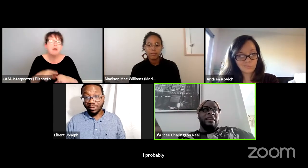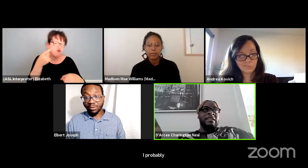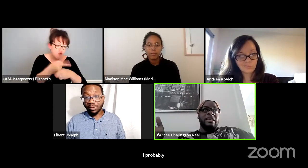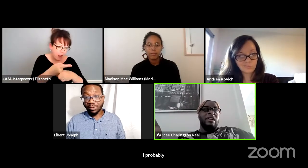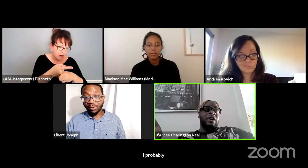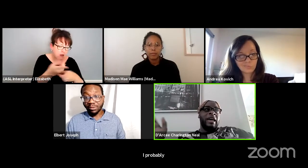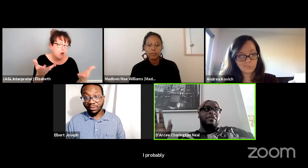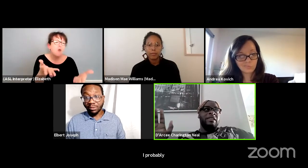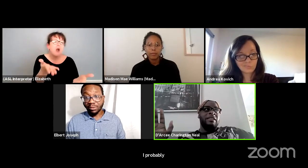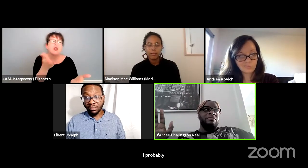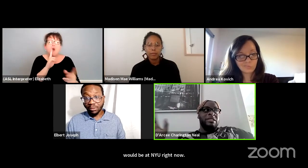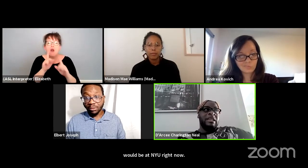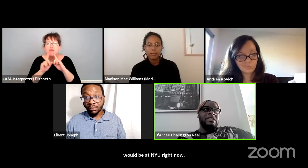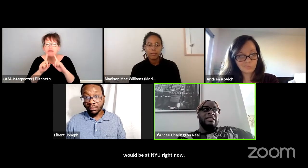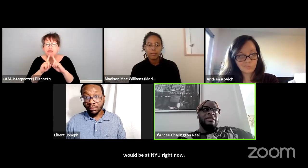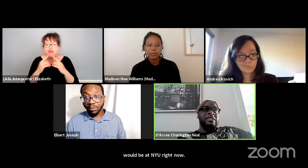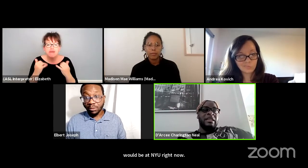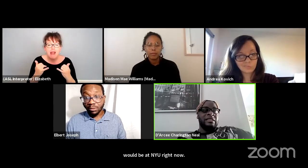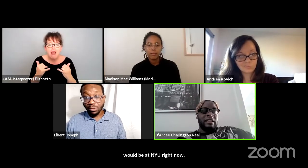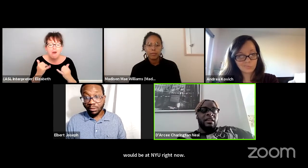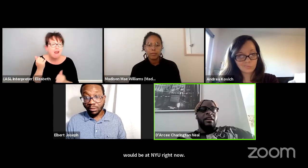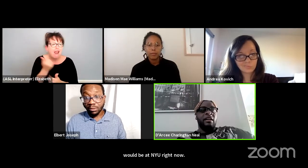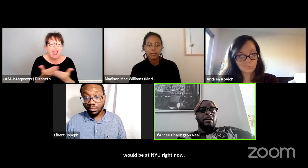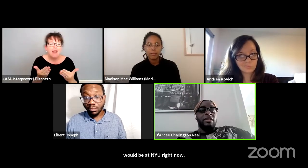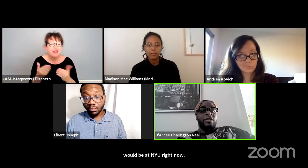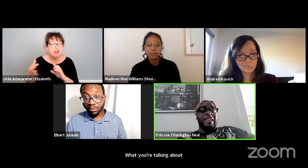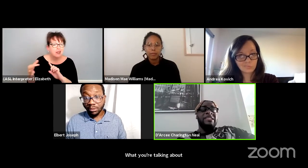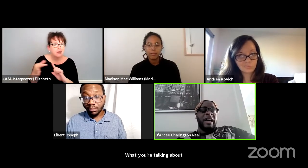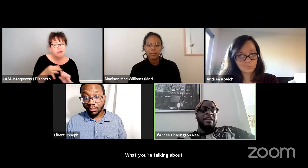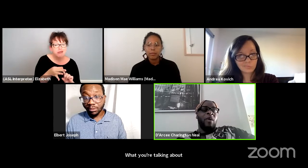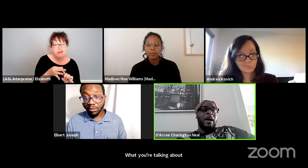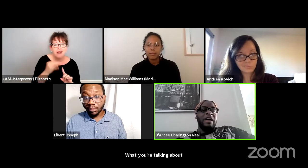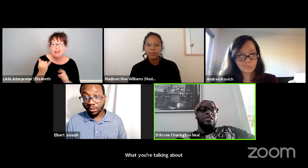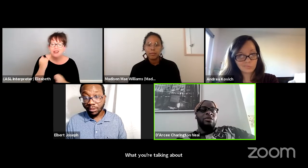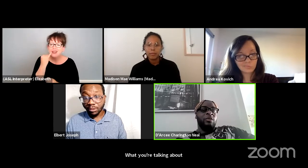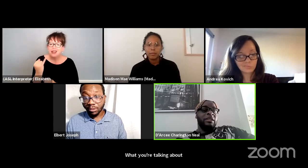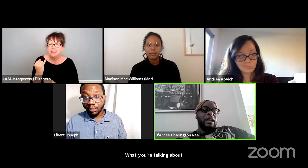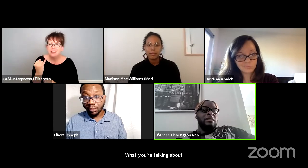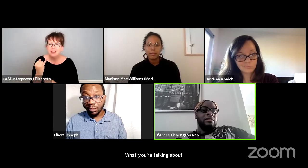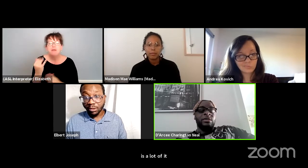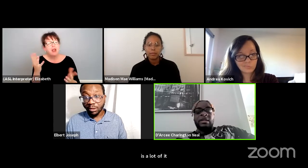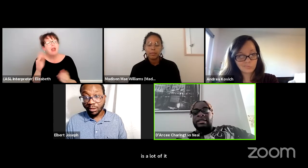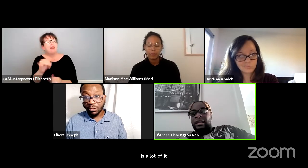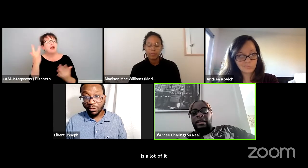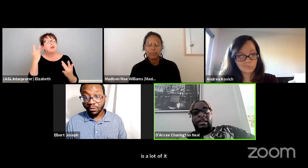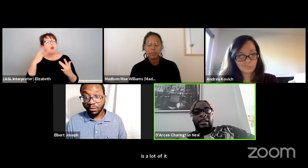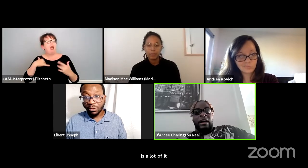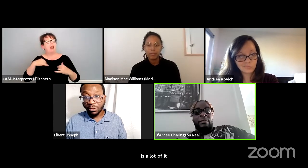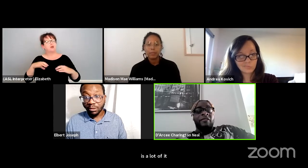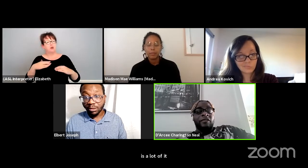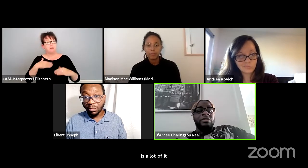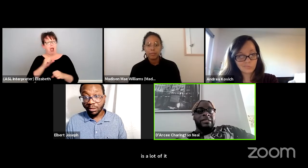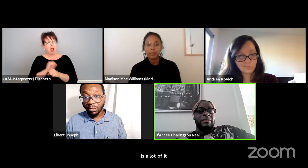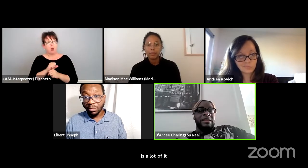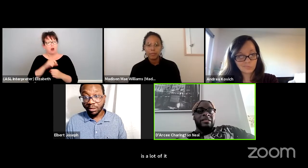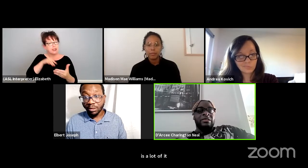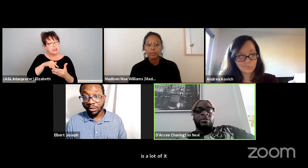is, you know a lot of it pertains into this idea of, you know that's kind of why I do the work that I do. Studying in I'm Afrofuturism as I do,